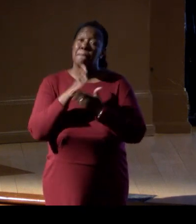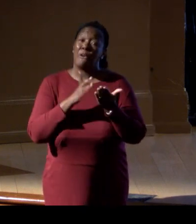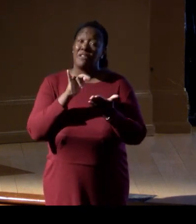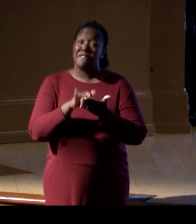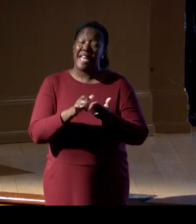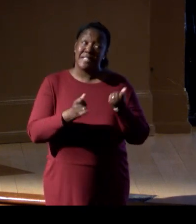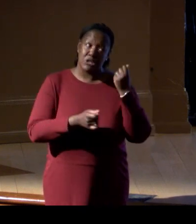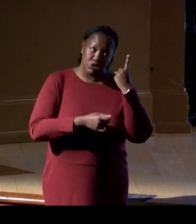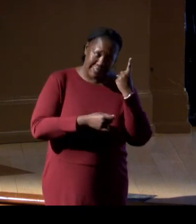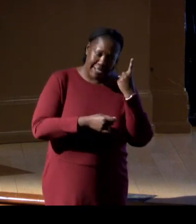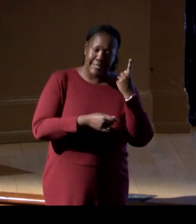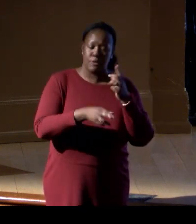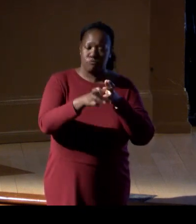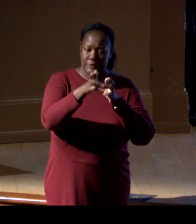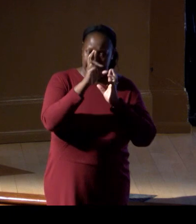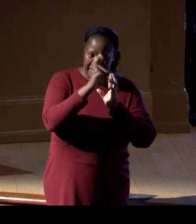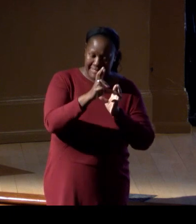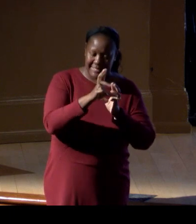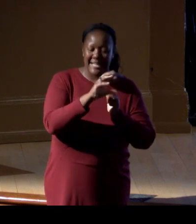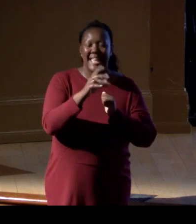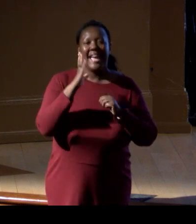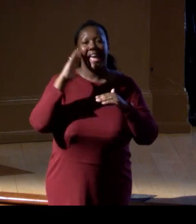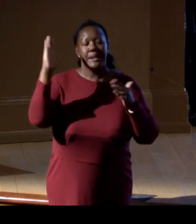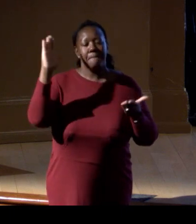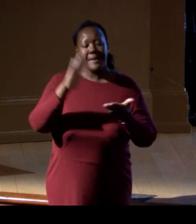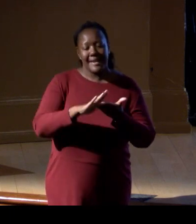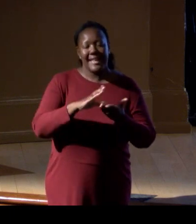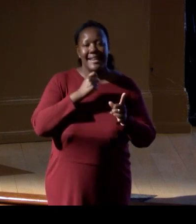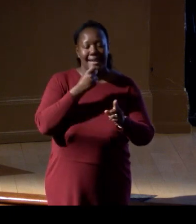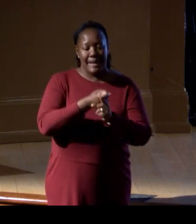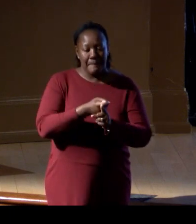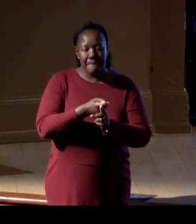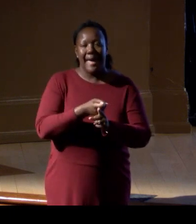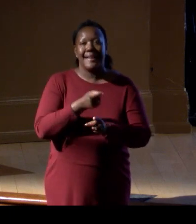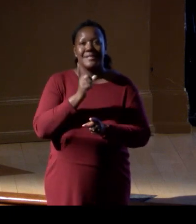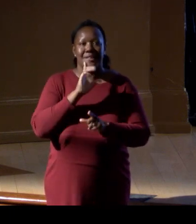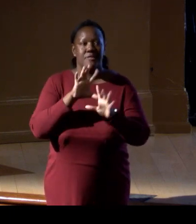and mitigating impacts to biodiversity in the global areas that we operate